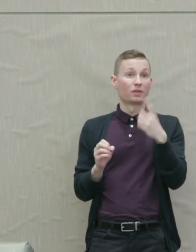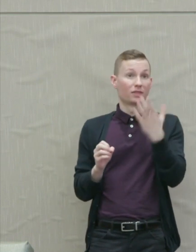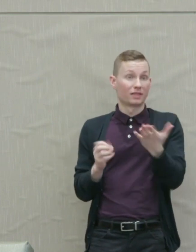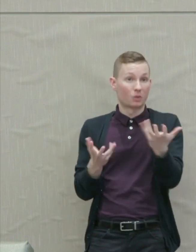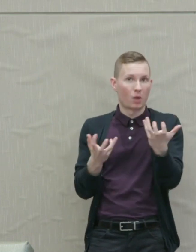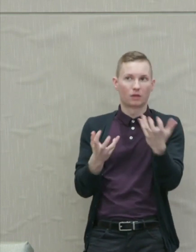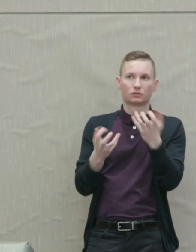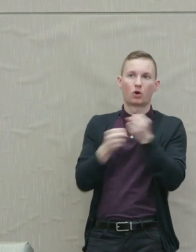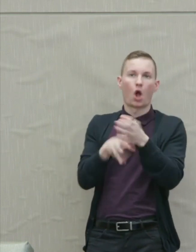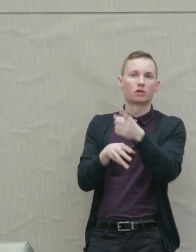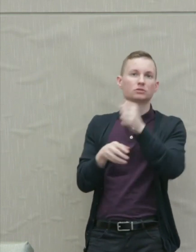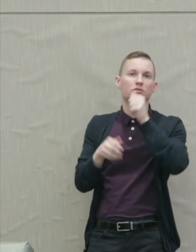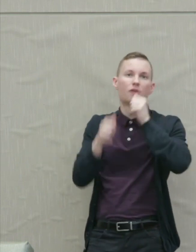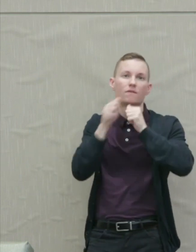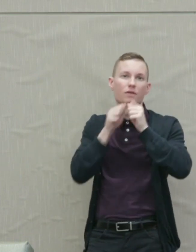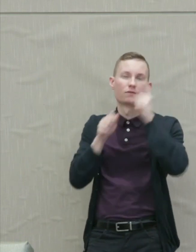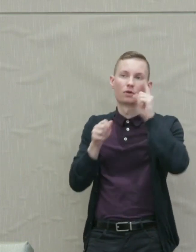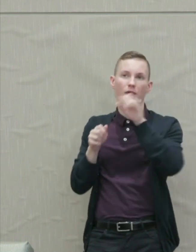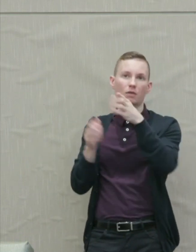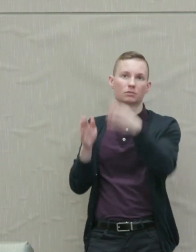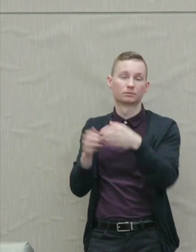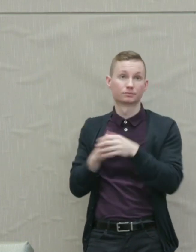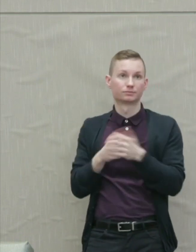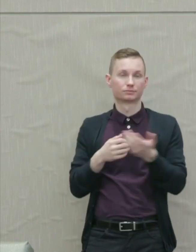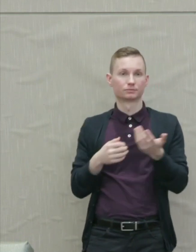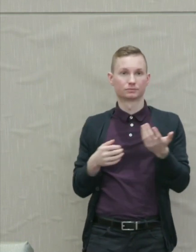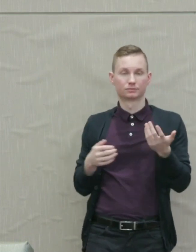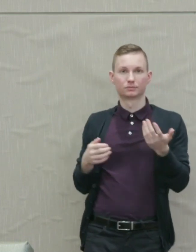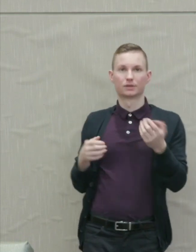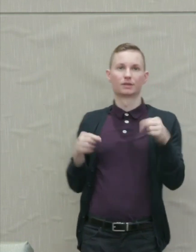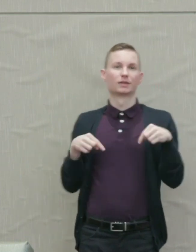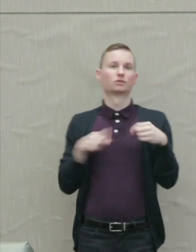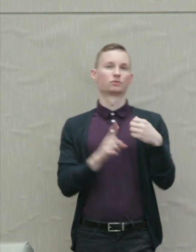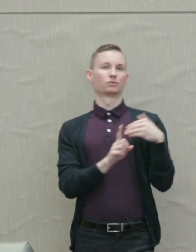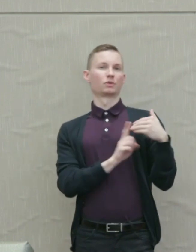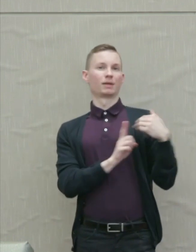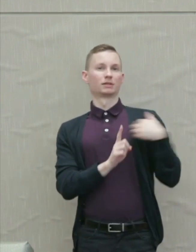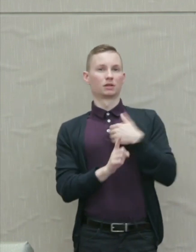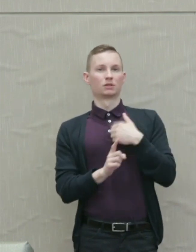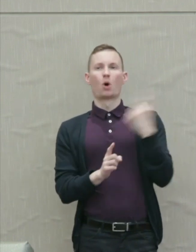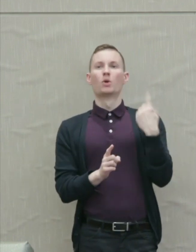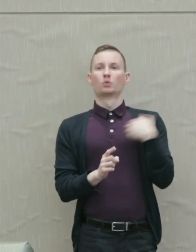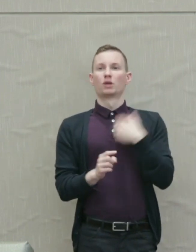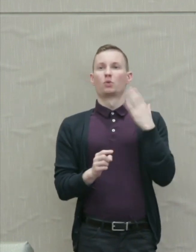He's science fiction fantasy reminds us that we'll always defeat ourselves so long as we